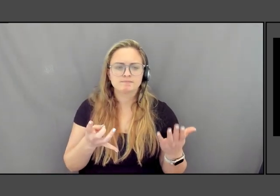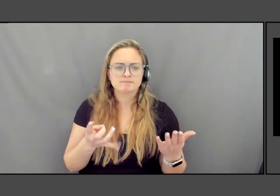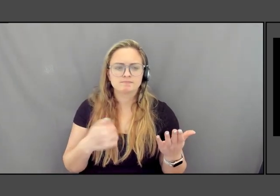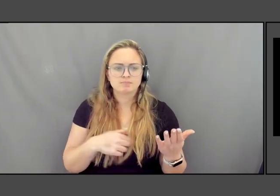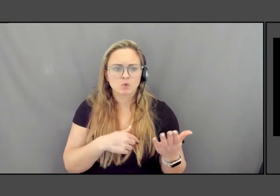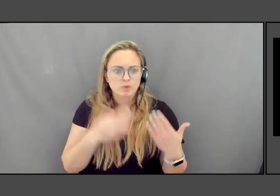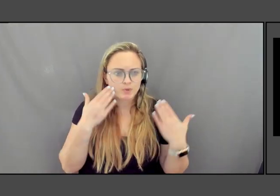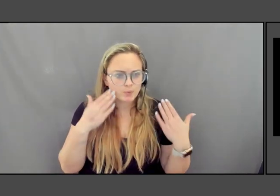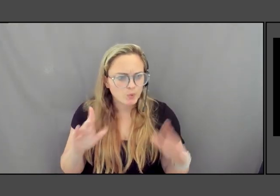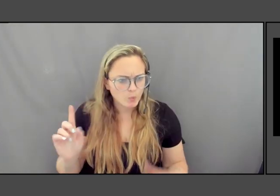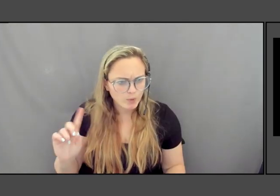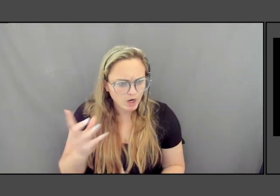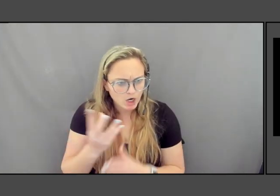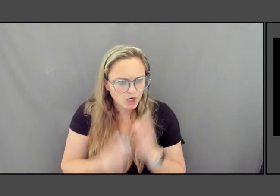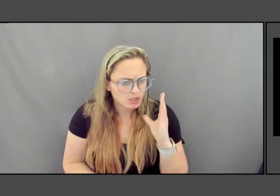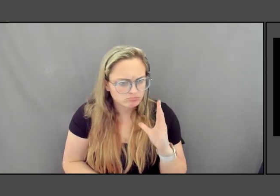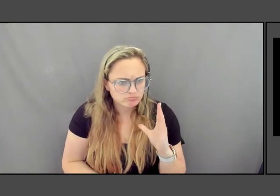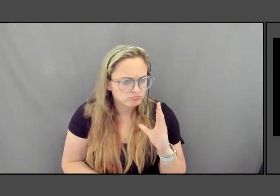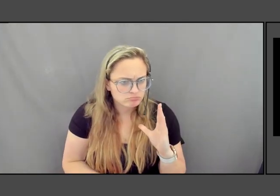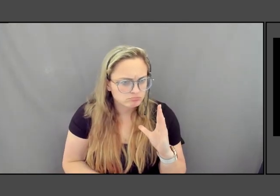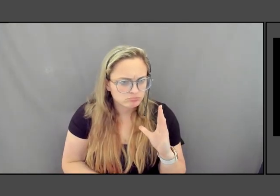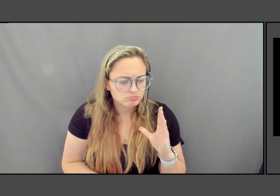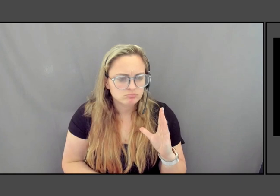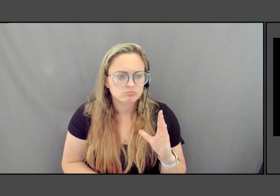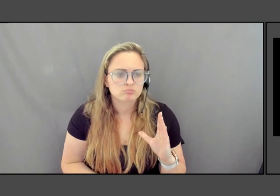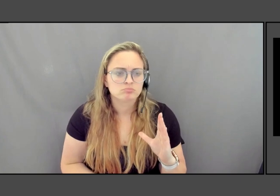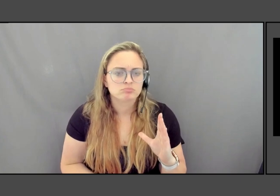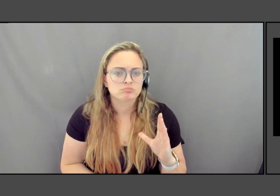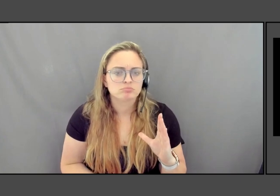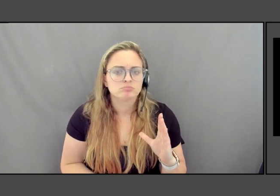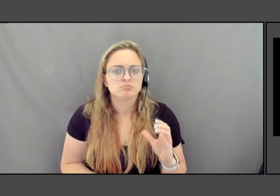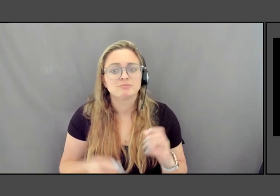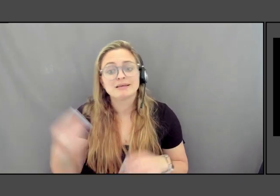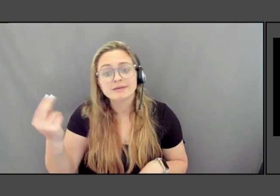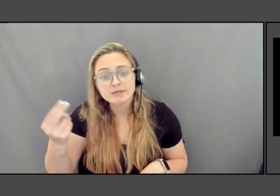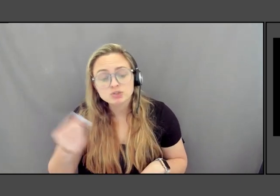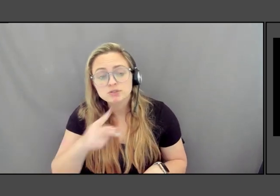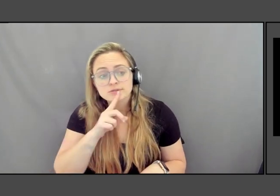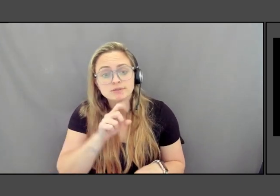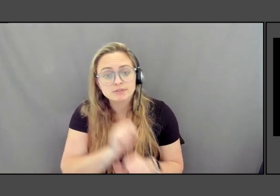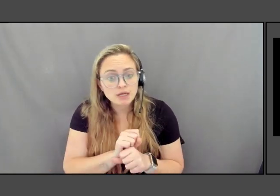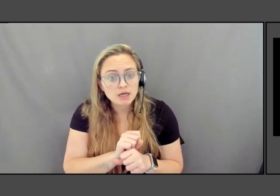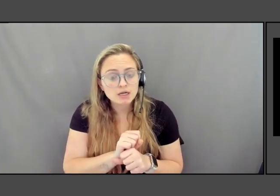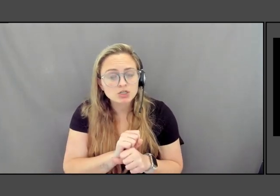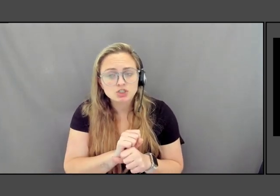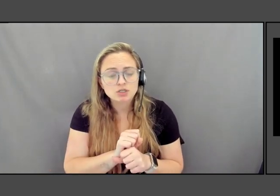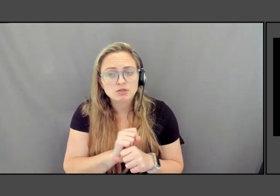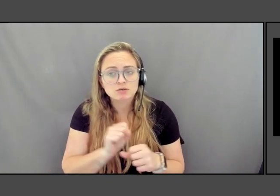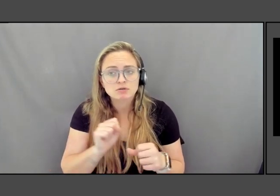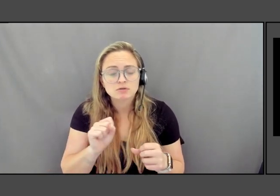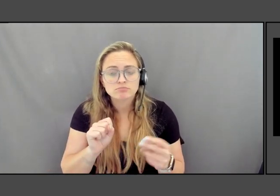so much about history that it is actually a a flip of a second in time.